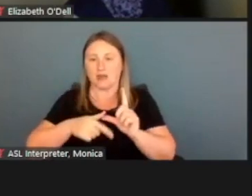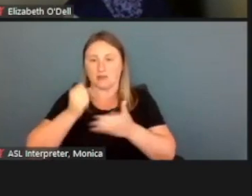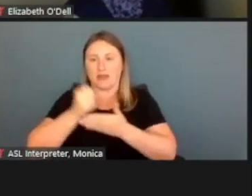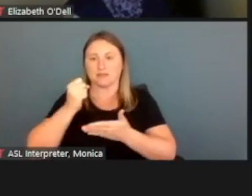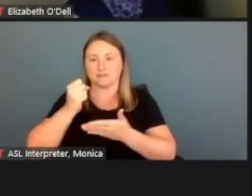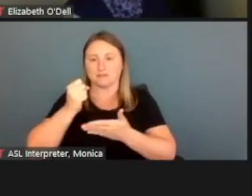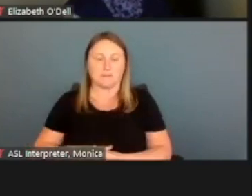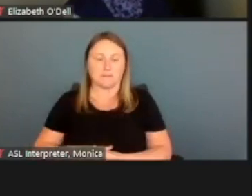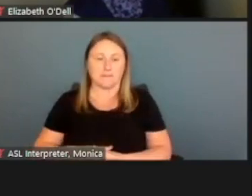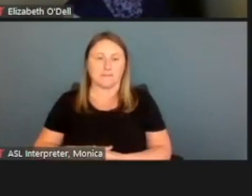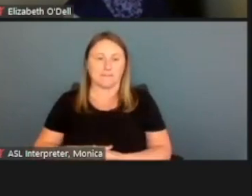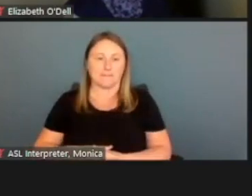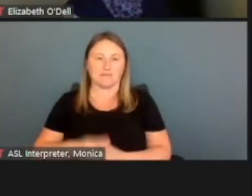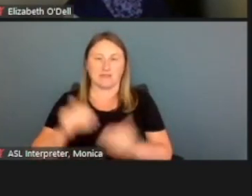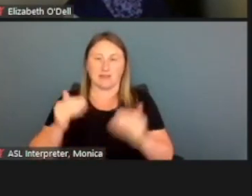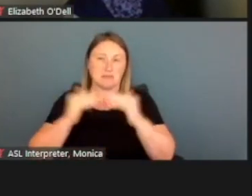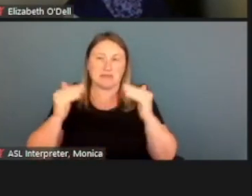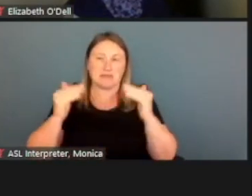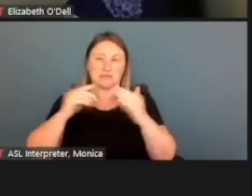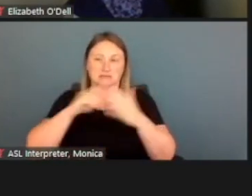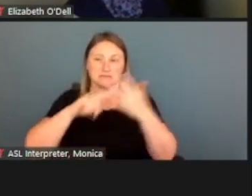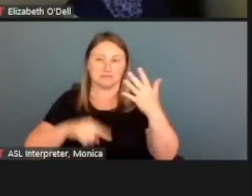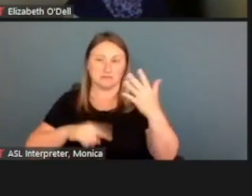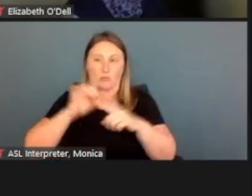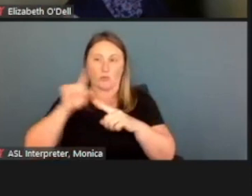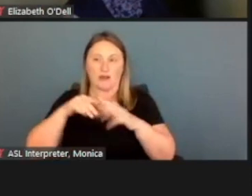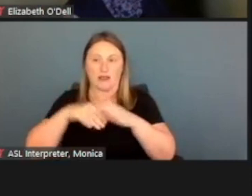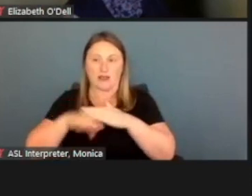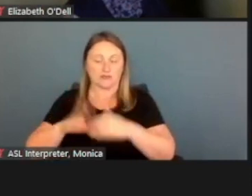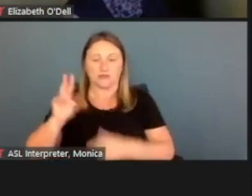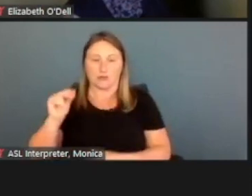Did he meet any of these statuses when he entered? No.